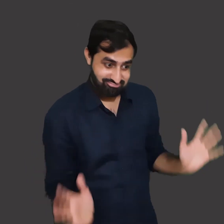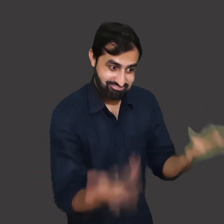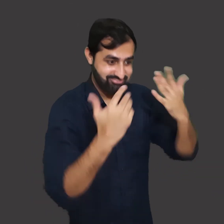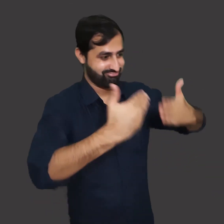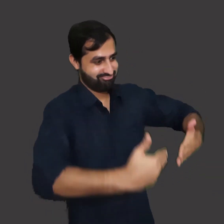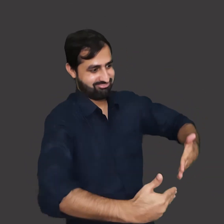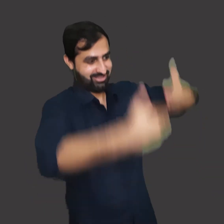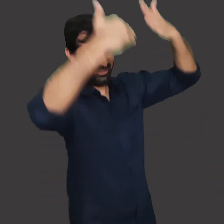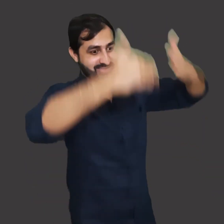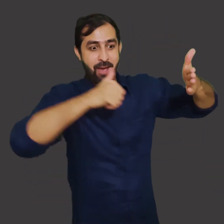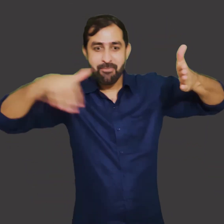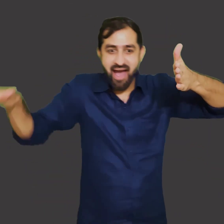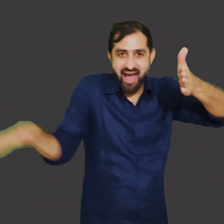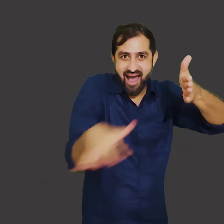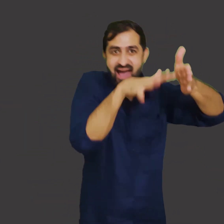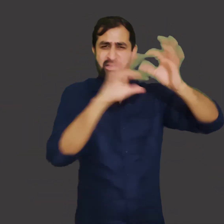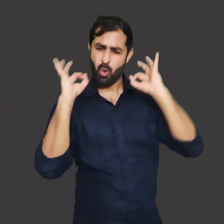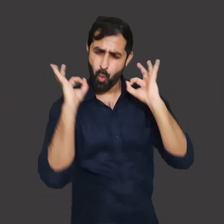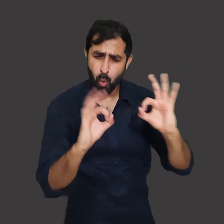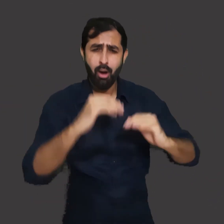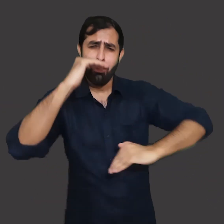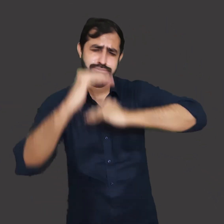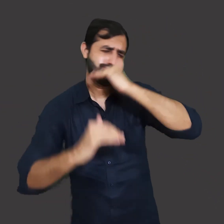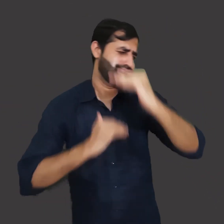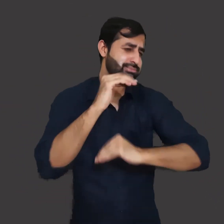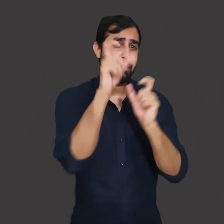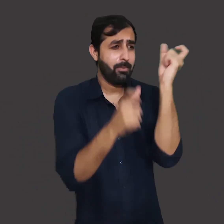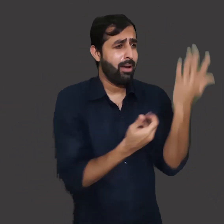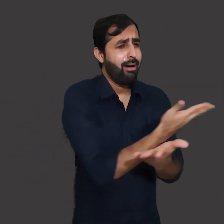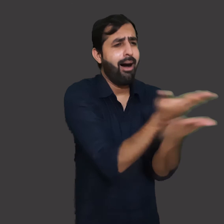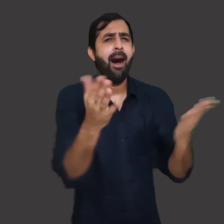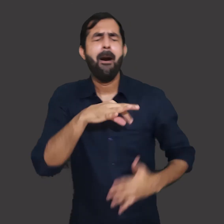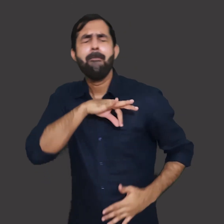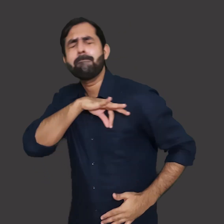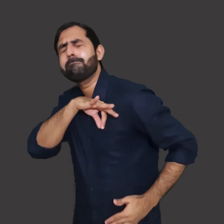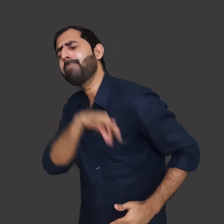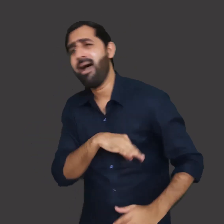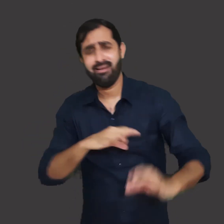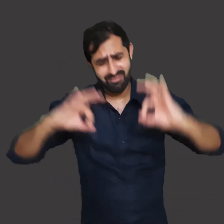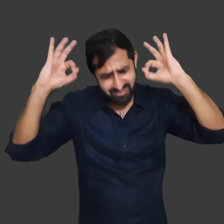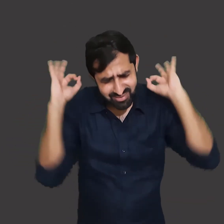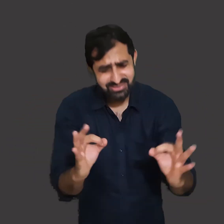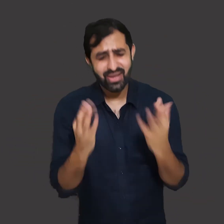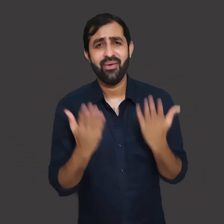People who were focused on building dams believed that this would help in development of the nation.